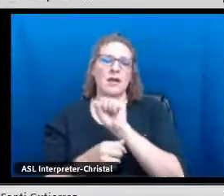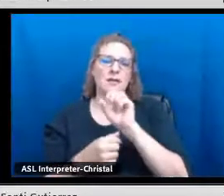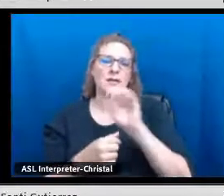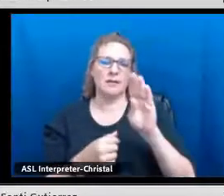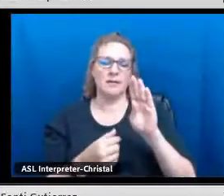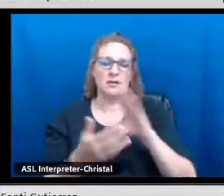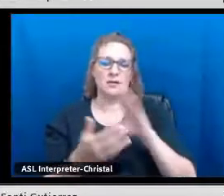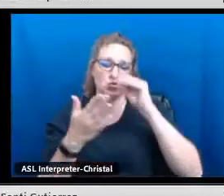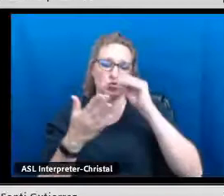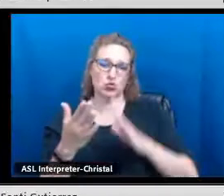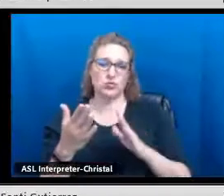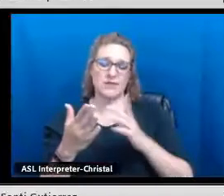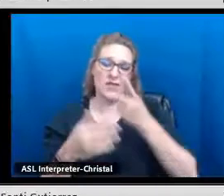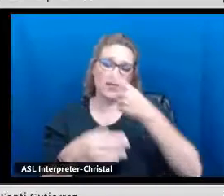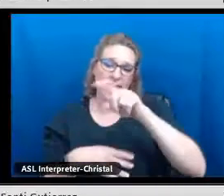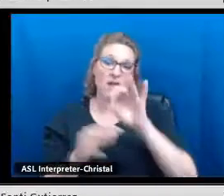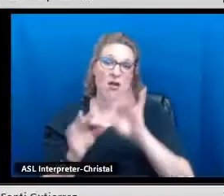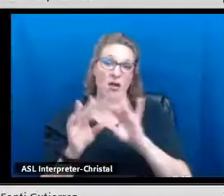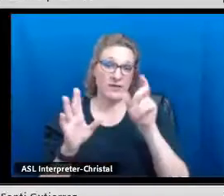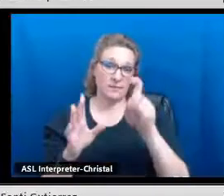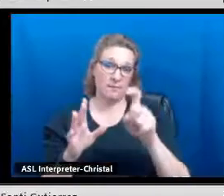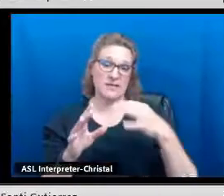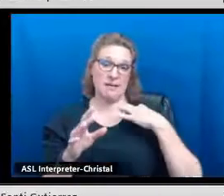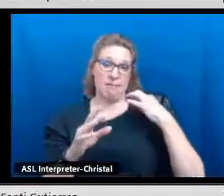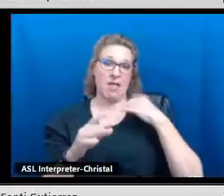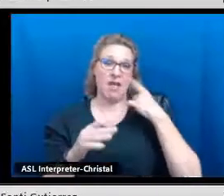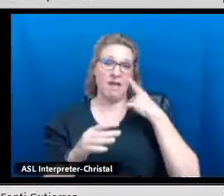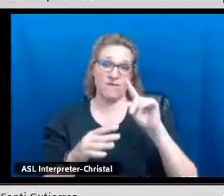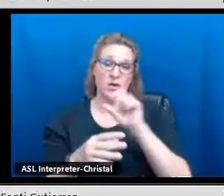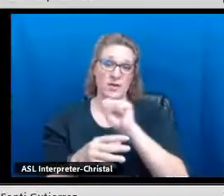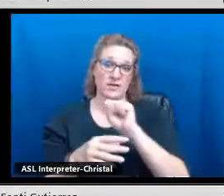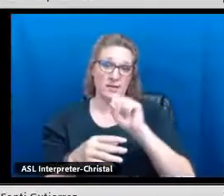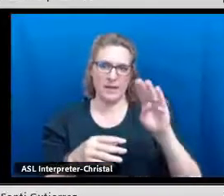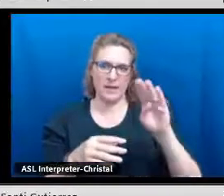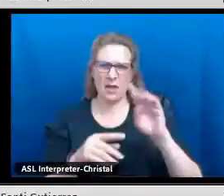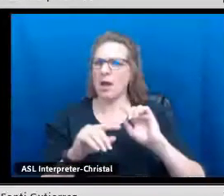We have our bilingual seal students.